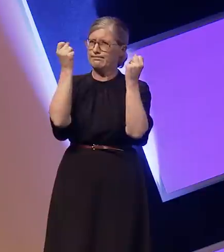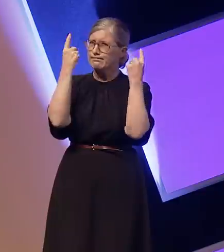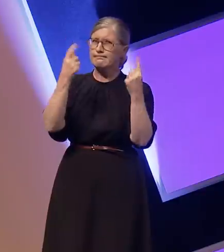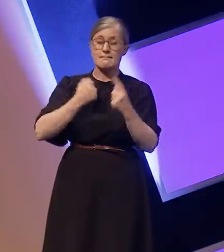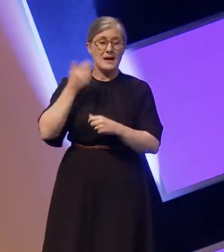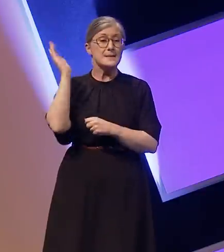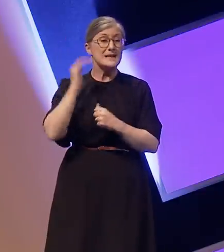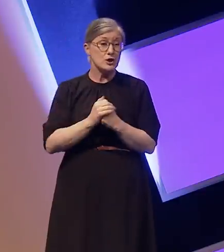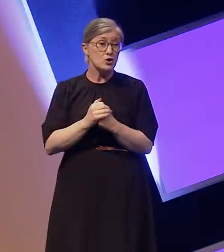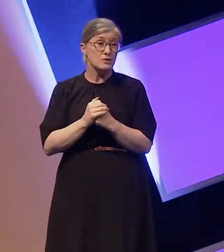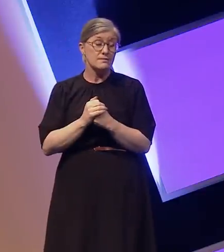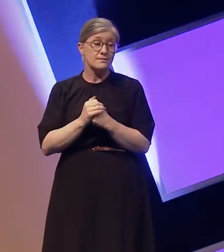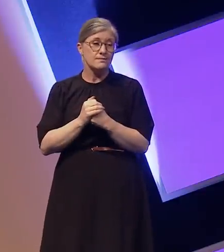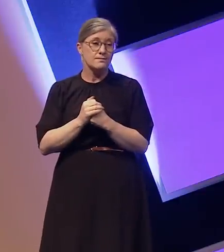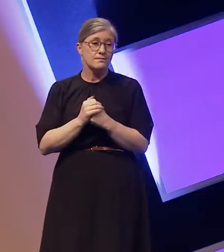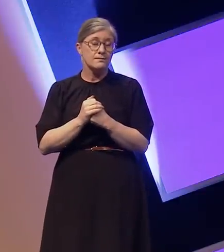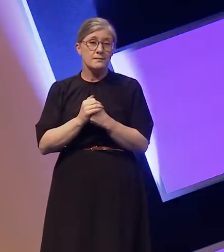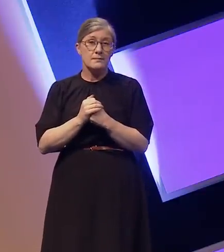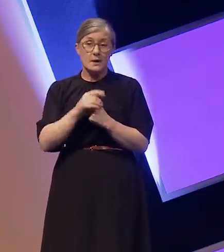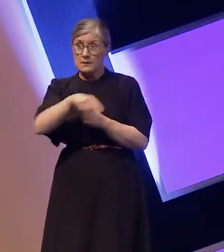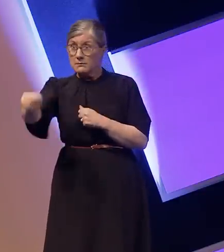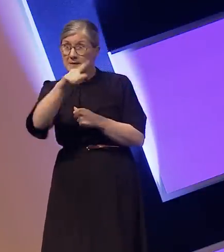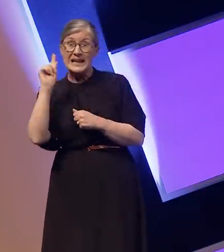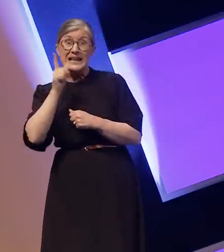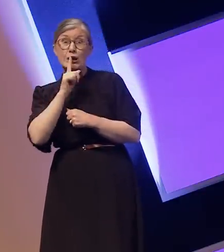hearing people can learn a new language, they can learn to sign.